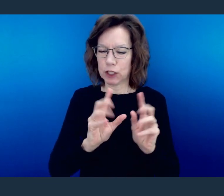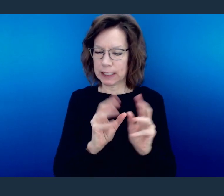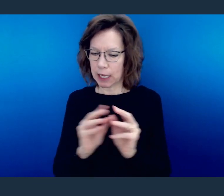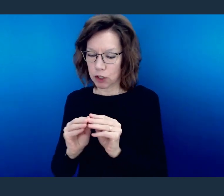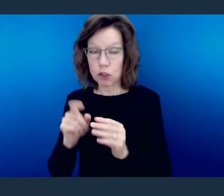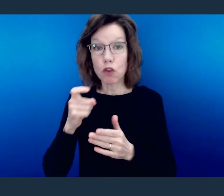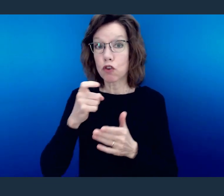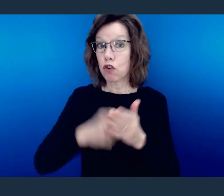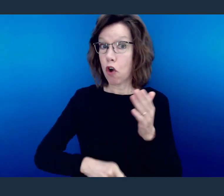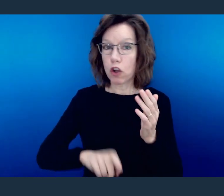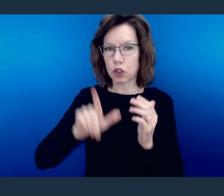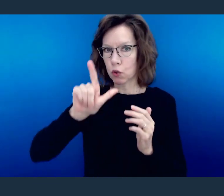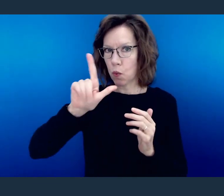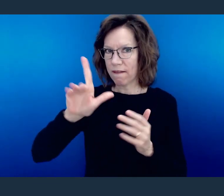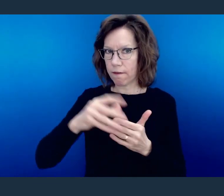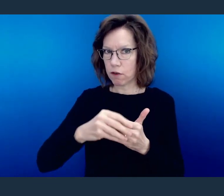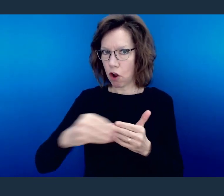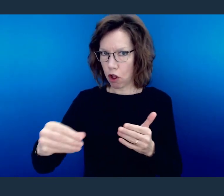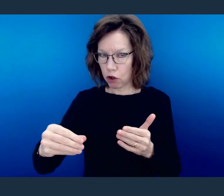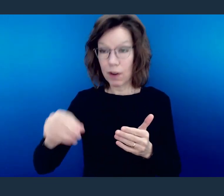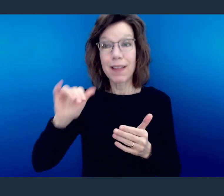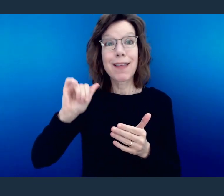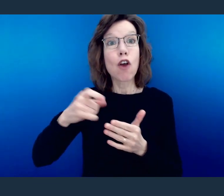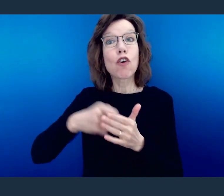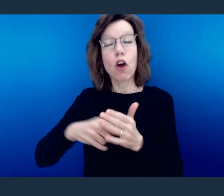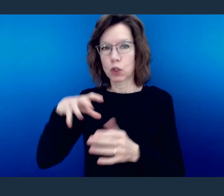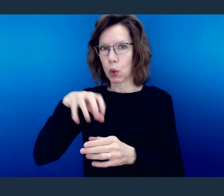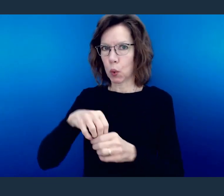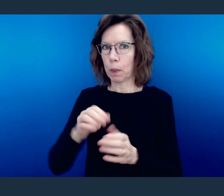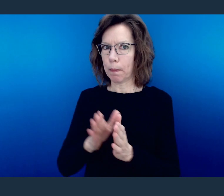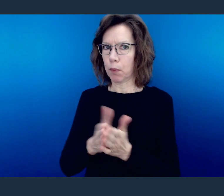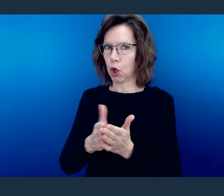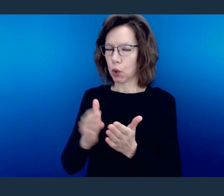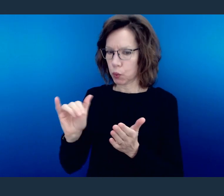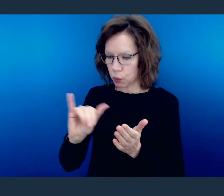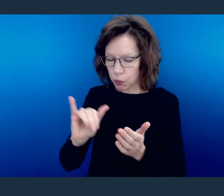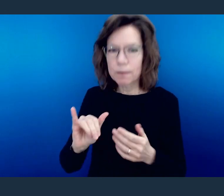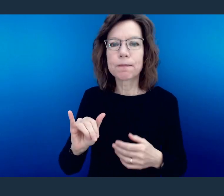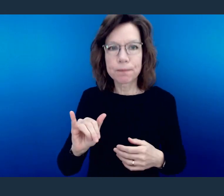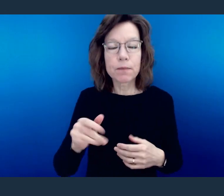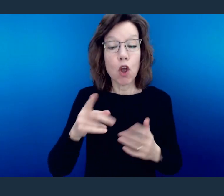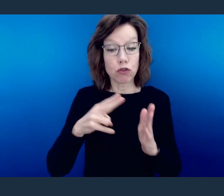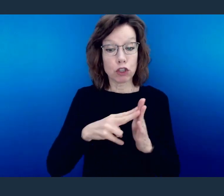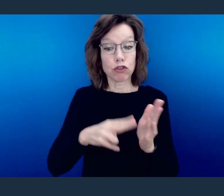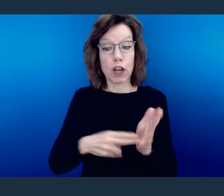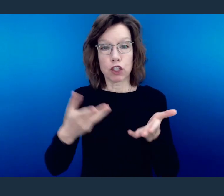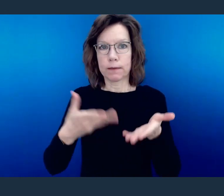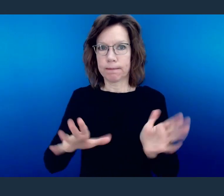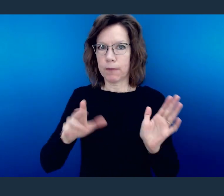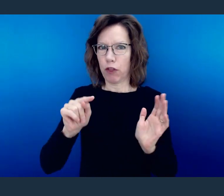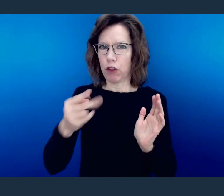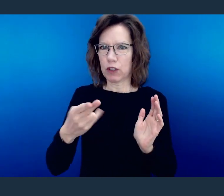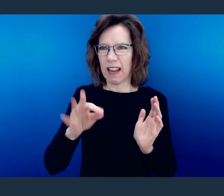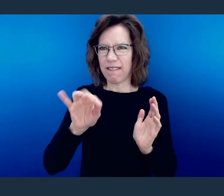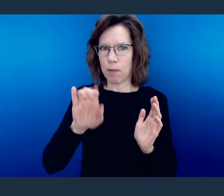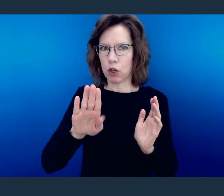And the registration cost is $25. That will cover the cost of the book. Registration ends Thursday, February 25th.